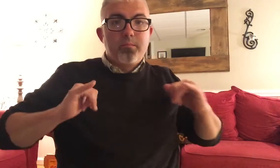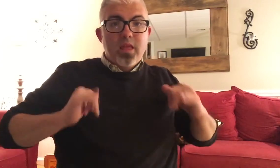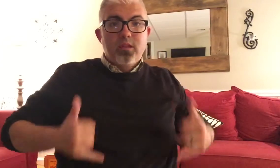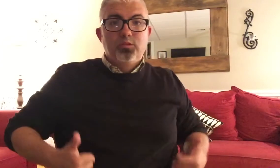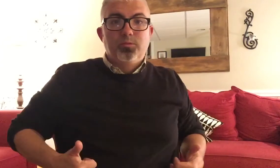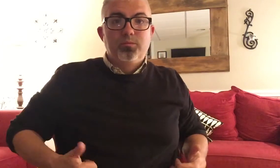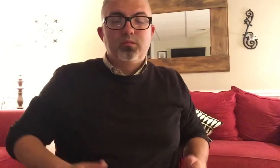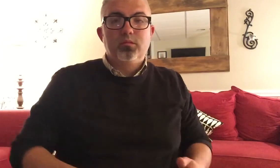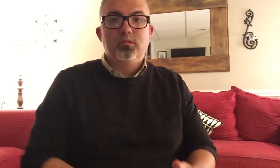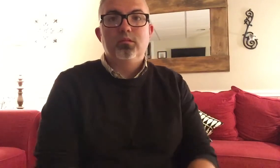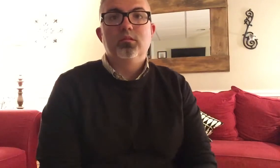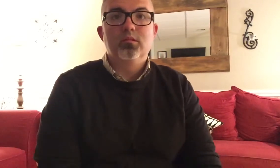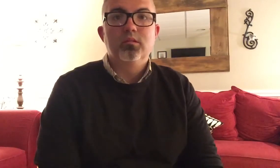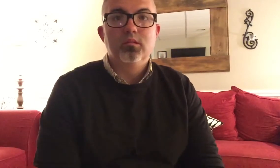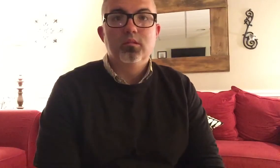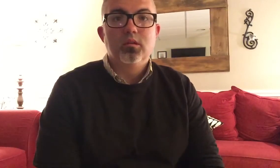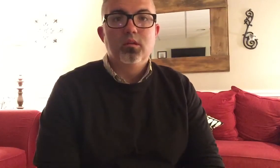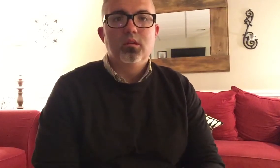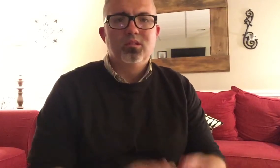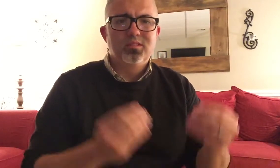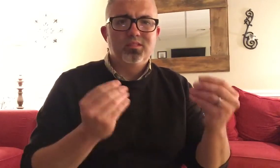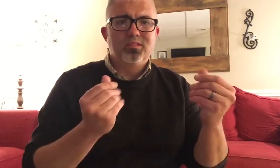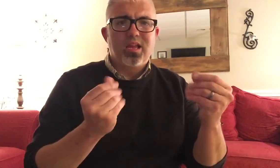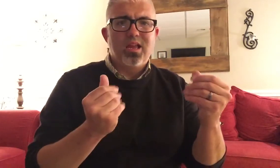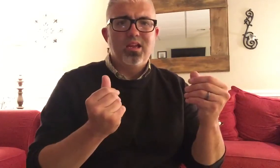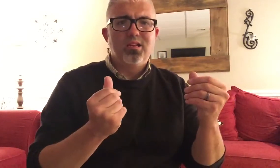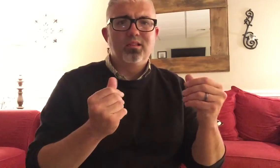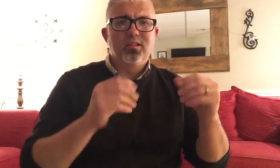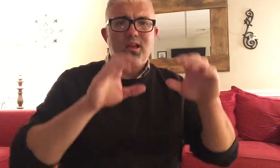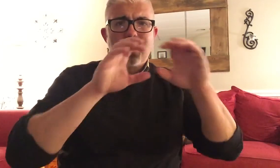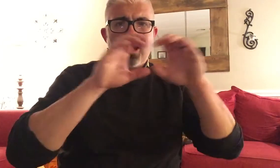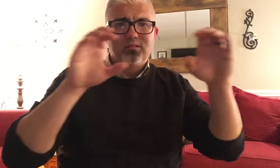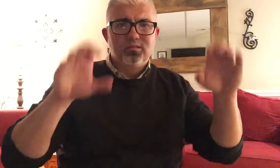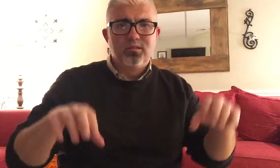BATHING SUIT (GENDER NEUTRAL SIGN) SAND CASTLE